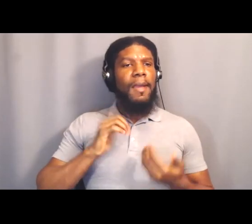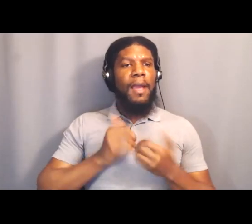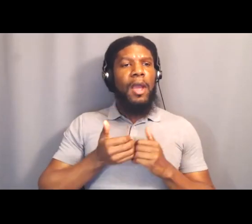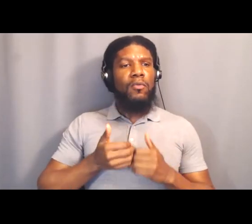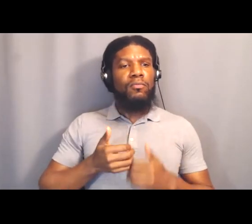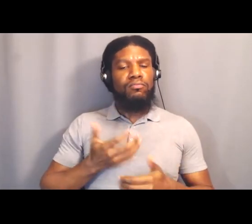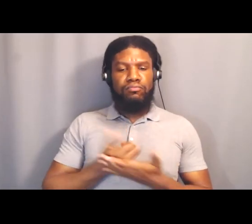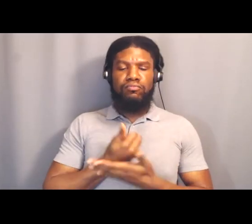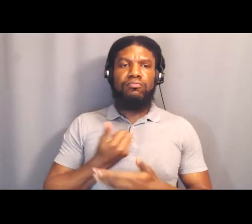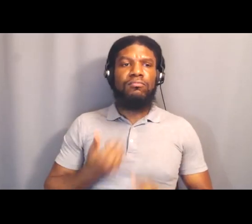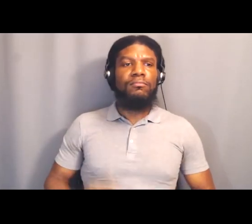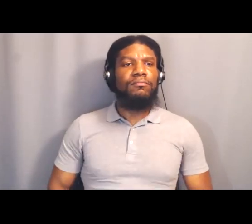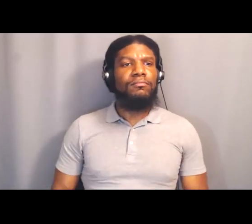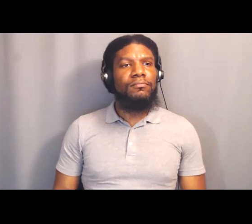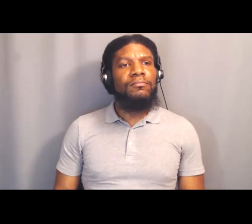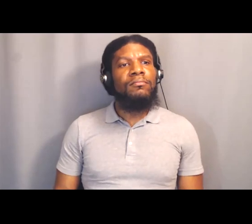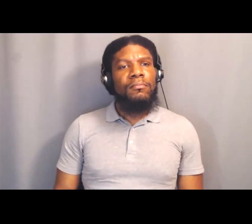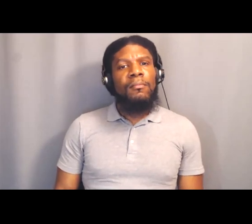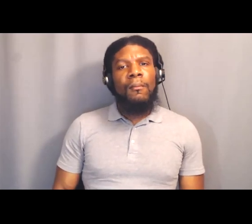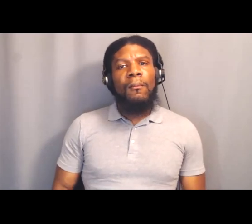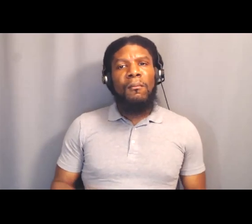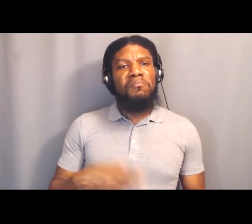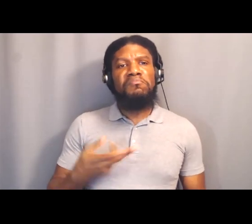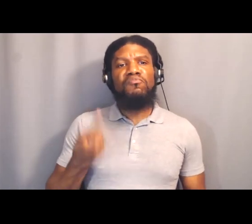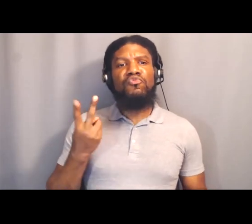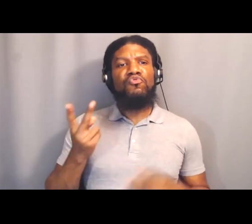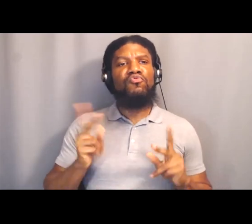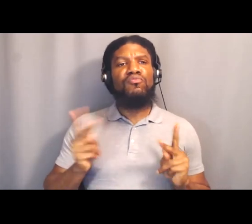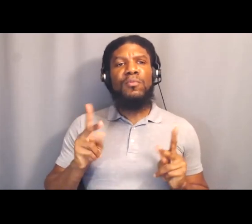Lets take a couple of people weighing in on how you use your voice.